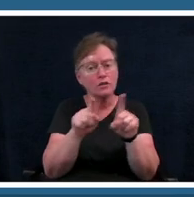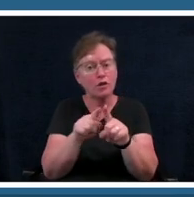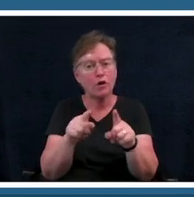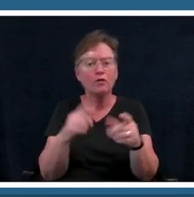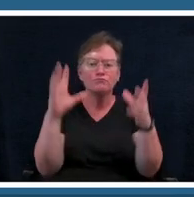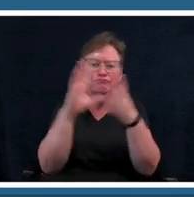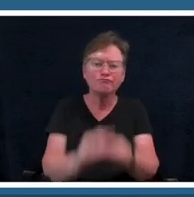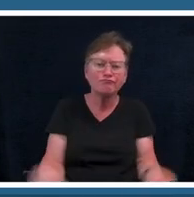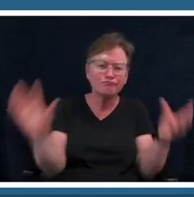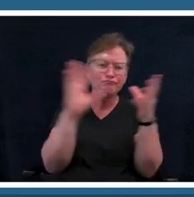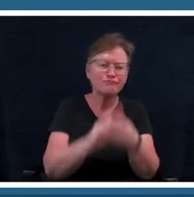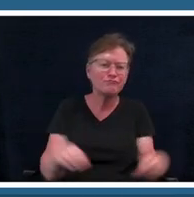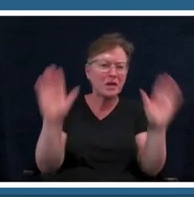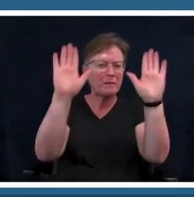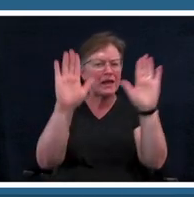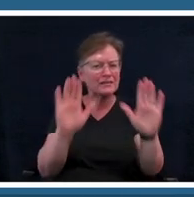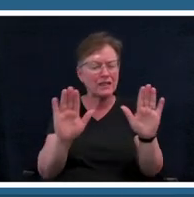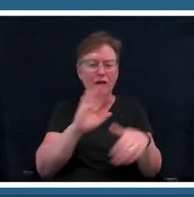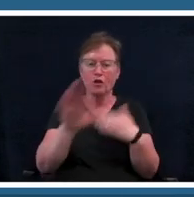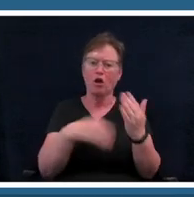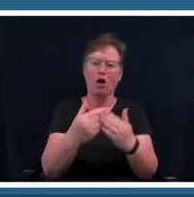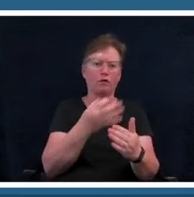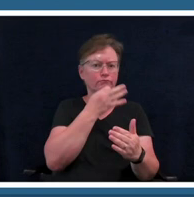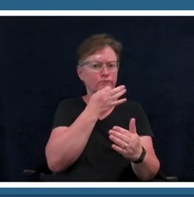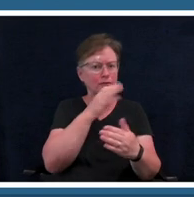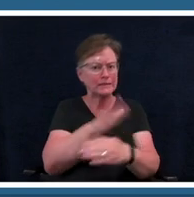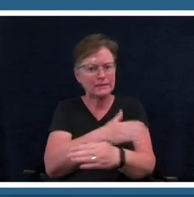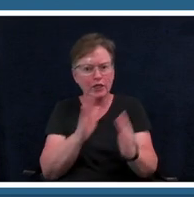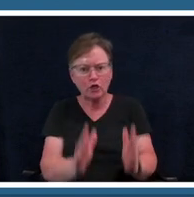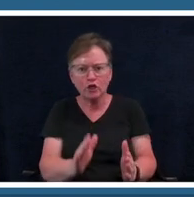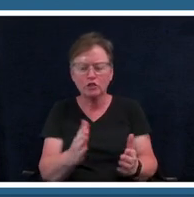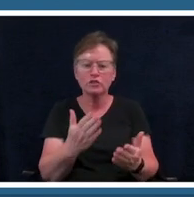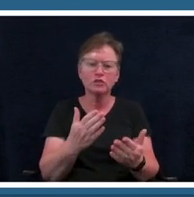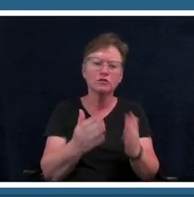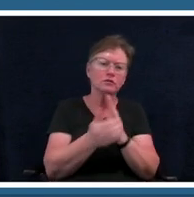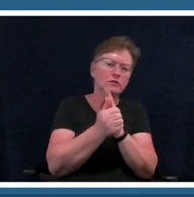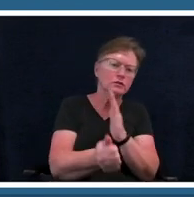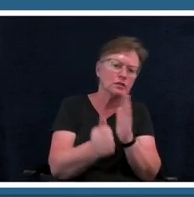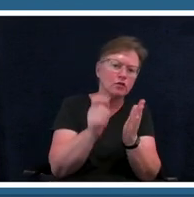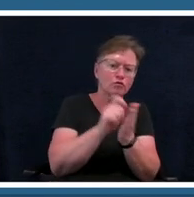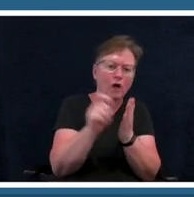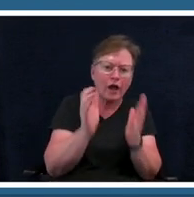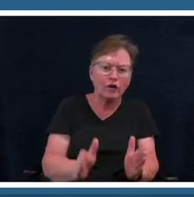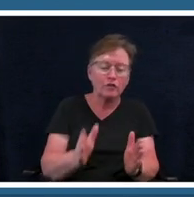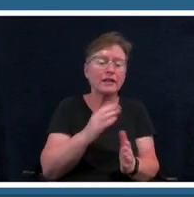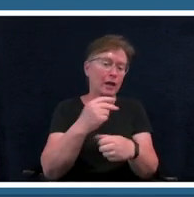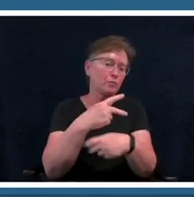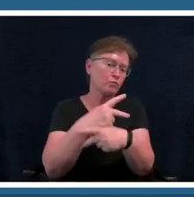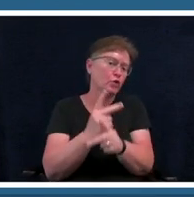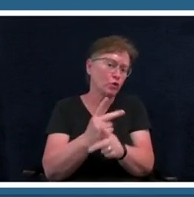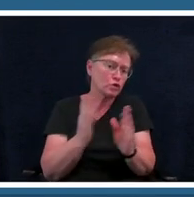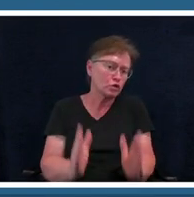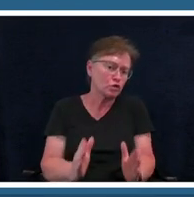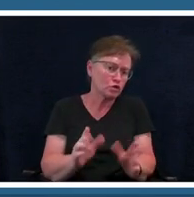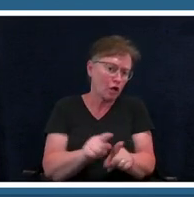are great singers great songwriters um and producers as well i don't think we